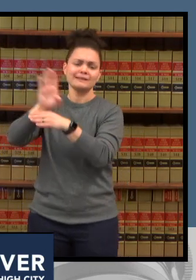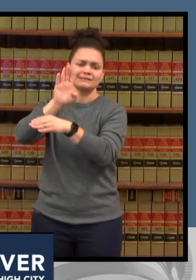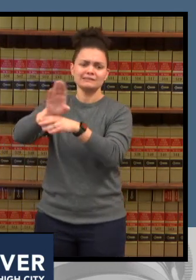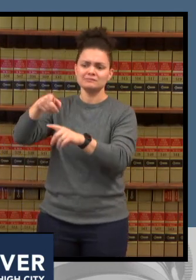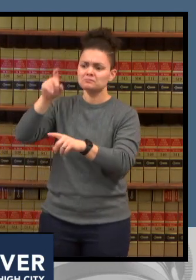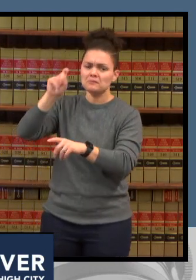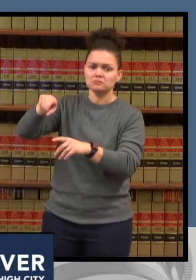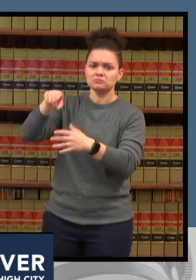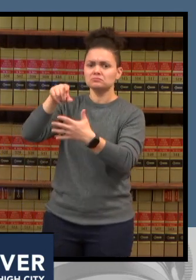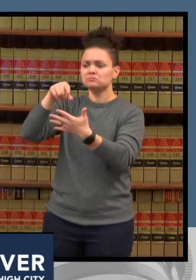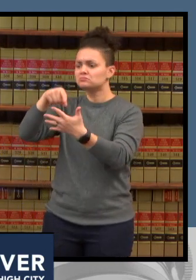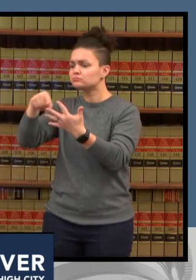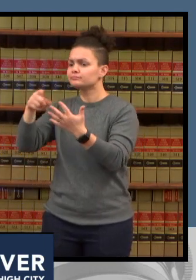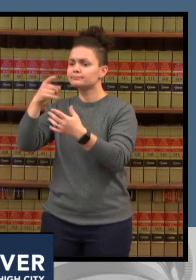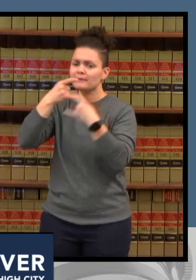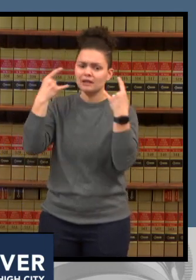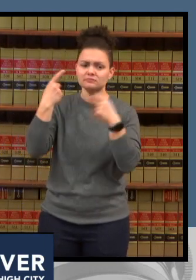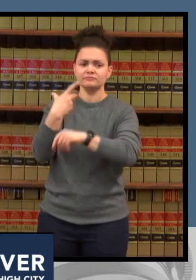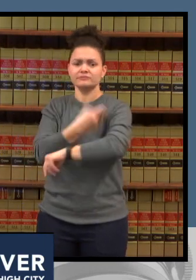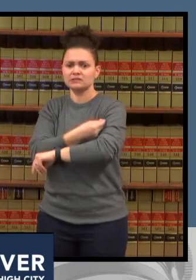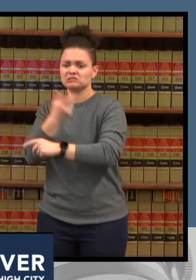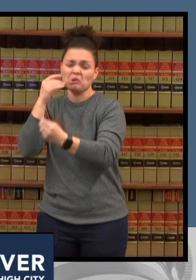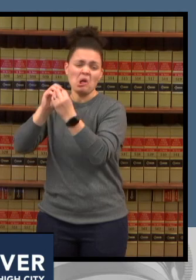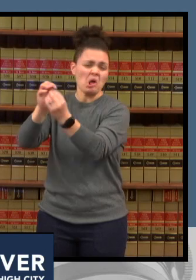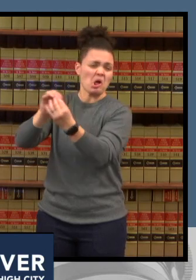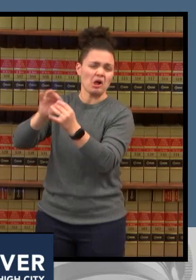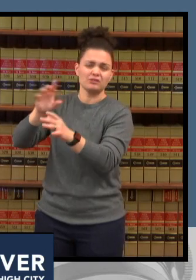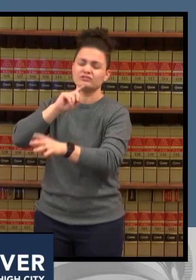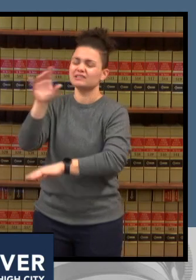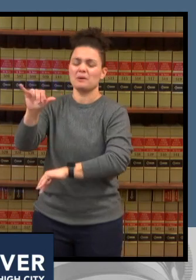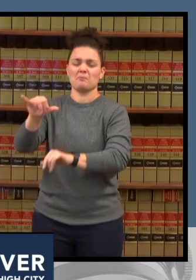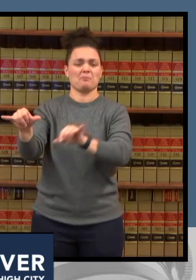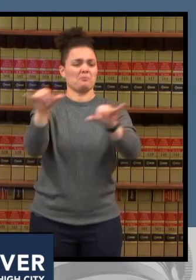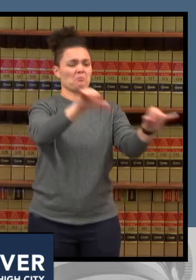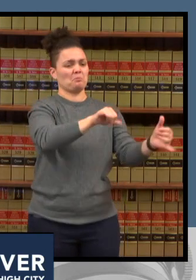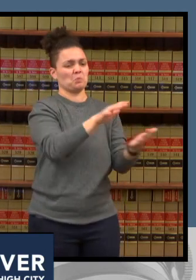we've we've heard from dr bamba how incredibly important it is to keep schools open and keep kids